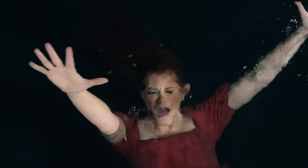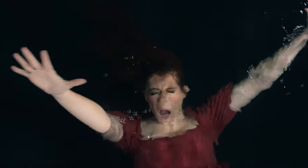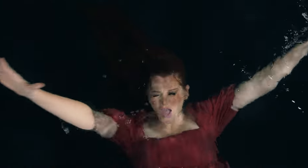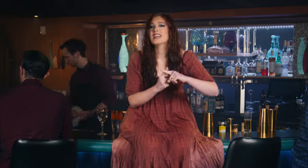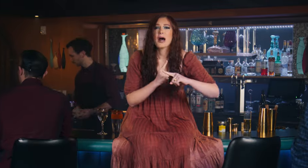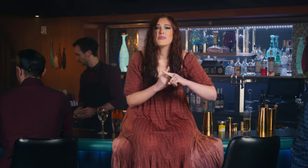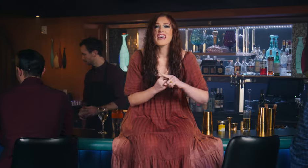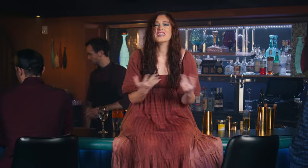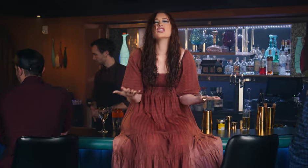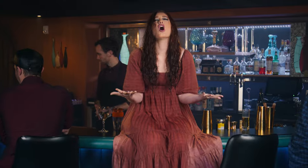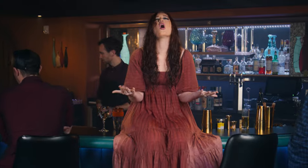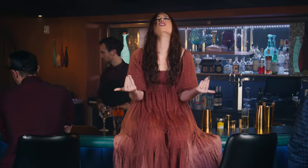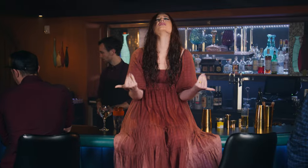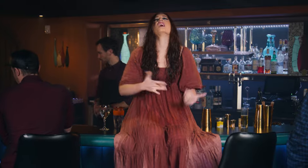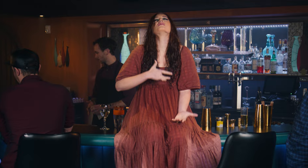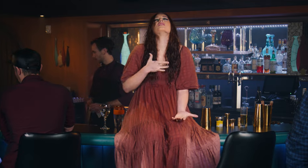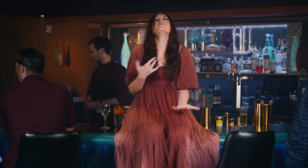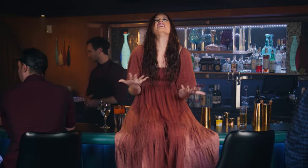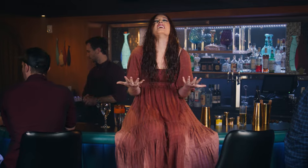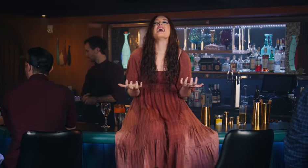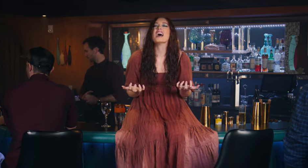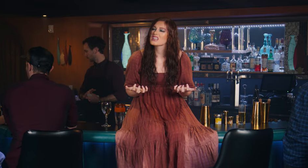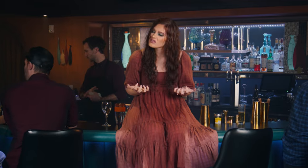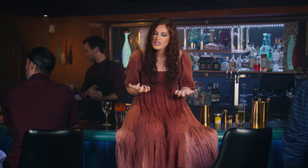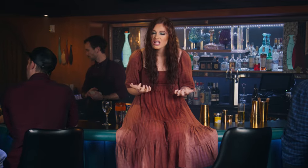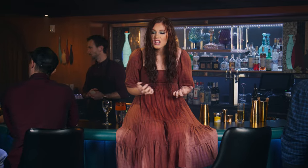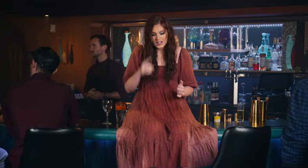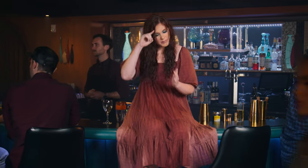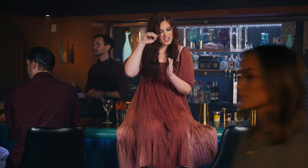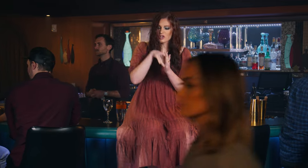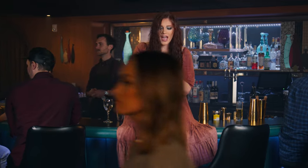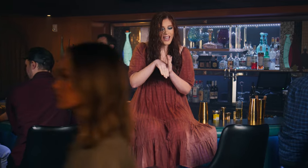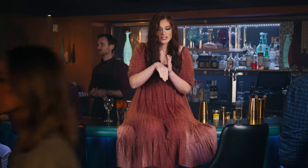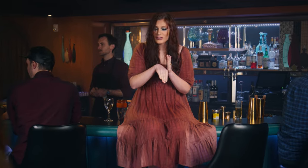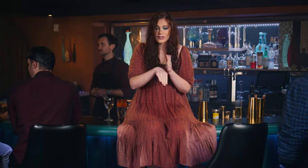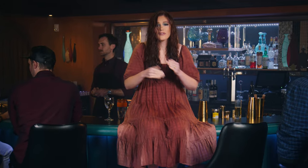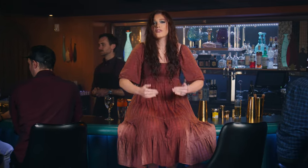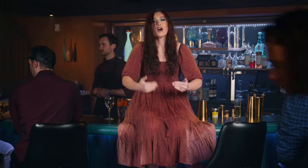Give me something to hold on, something I can feel Let me crash to the floor